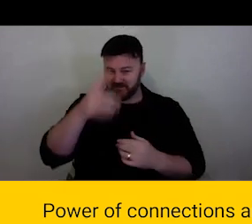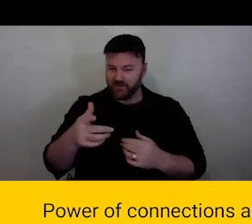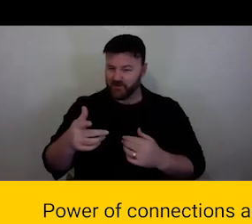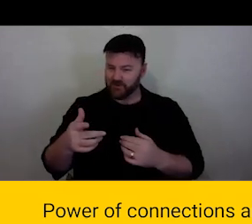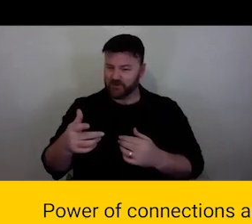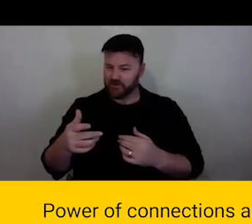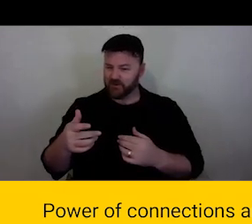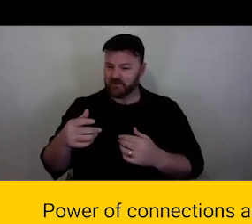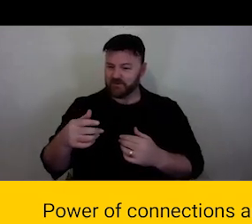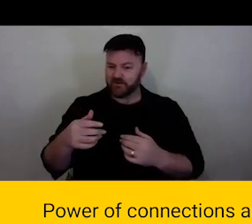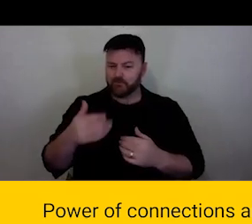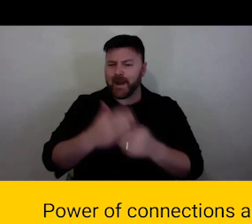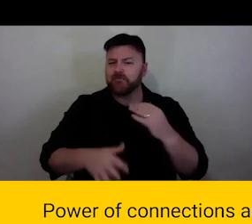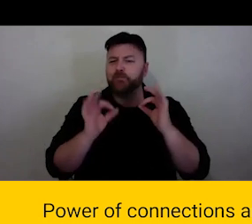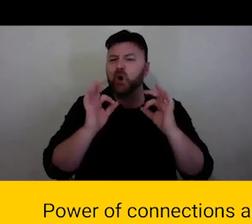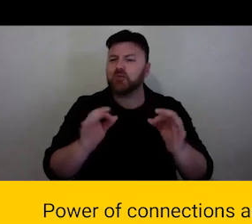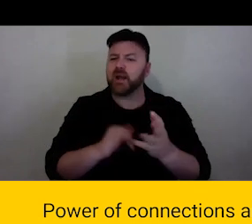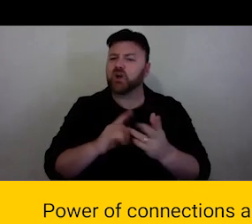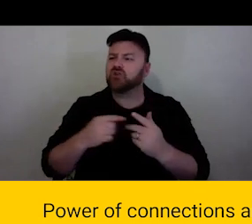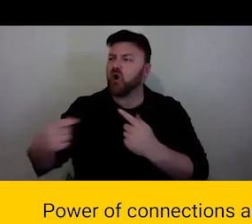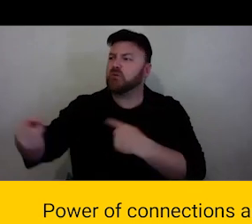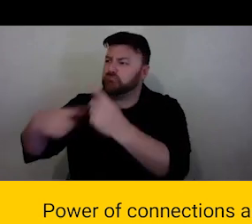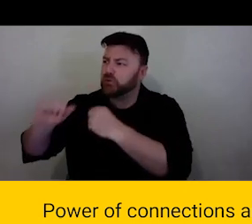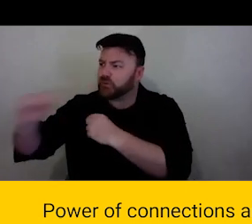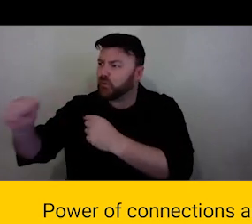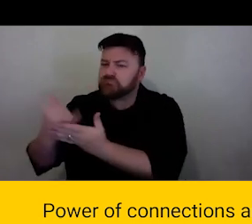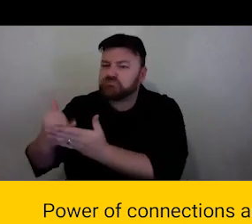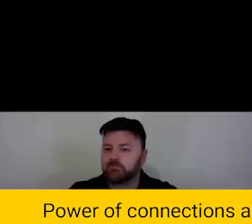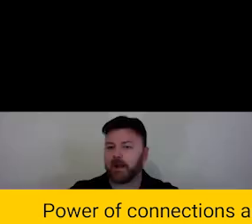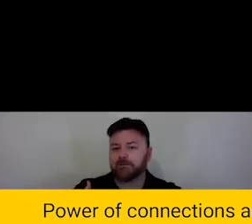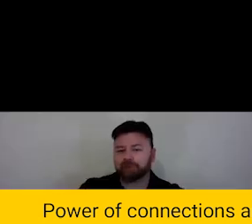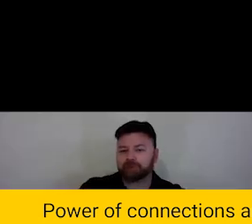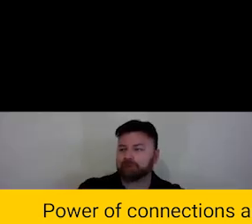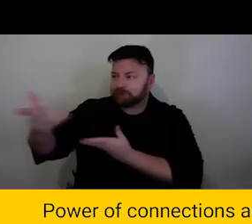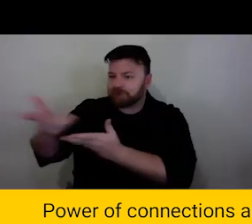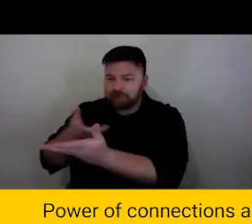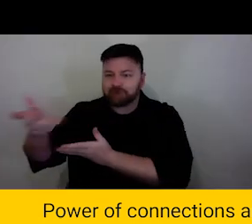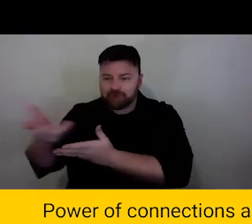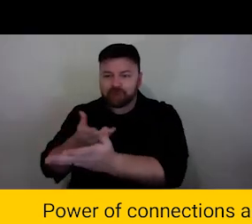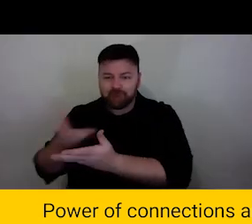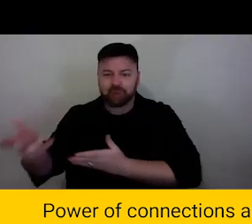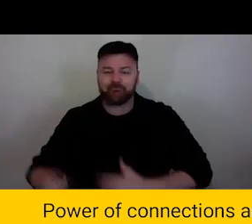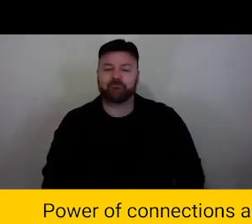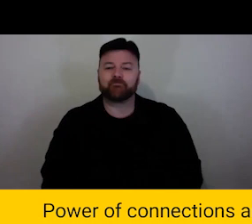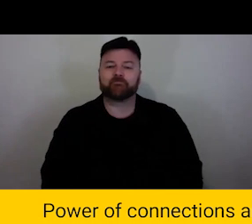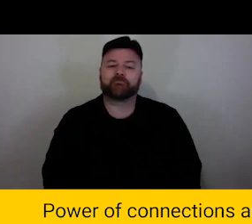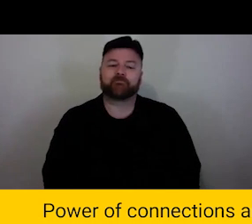really great not to make the same mistakes, but keep learning from these experiences and involve our relationships together.